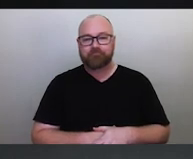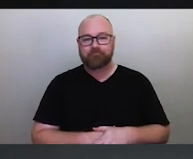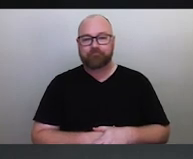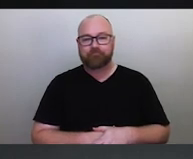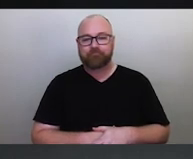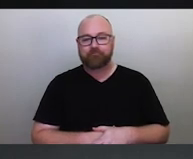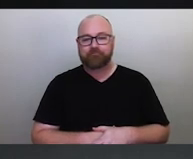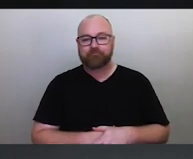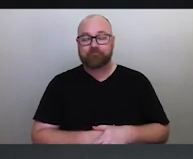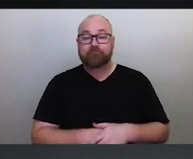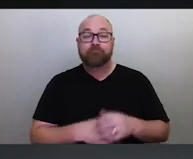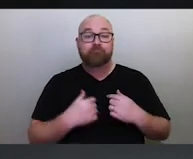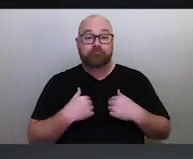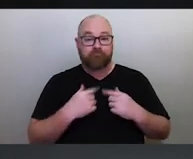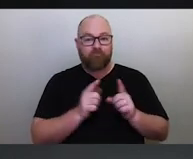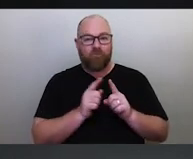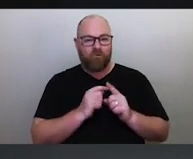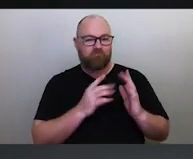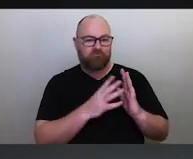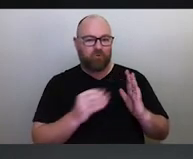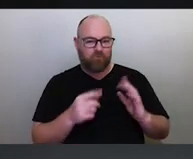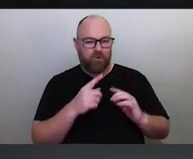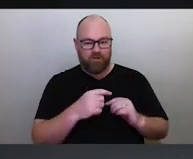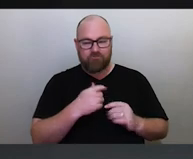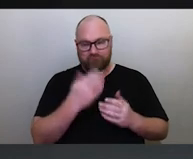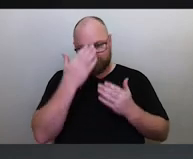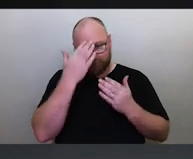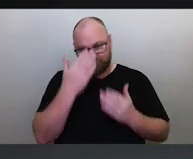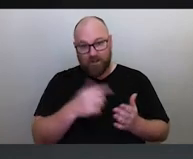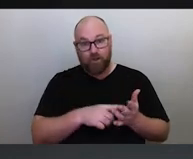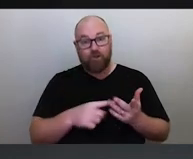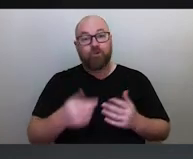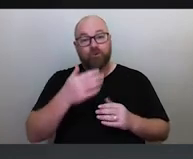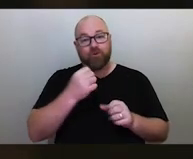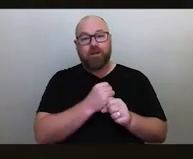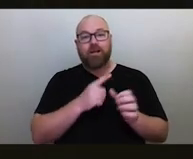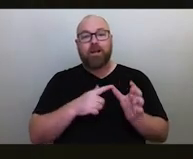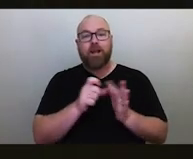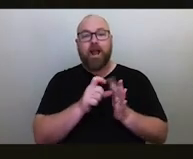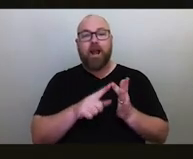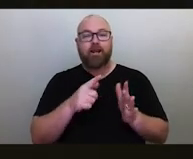And I would very much like to echo those sentiments and pay my own respects to the Gadigal people of the Eora Nation